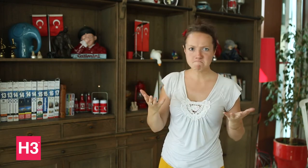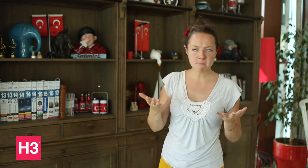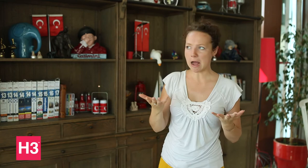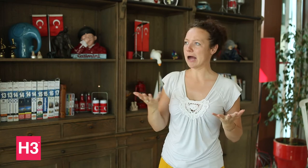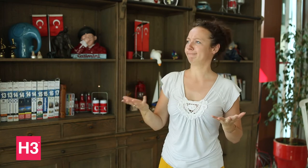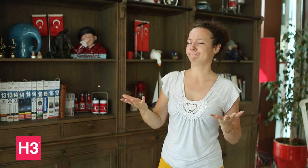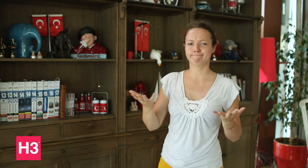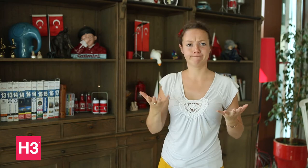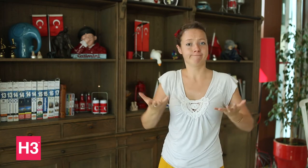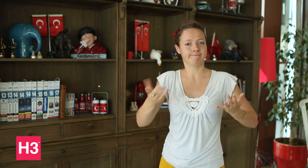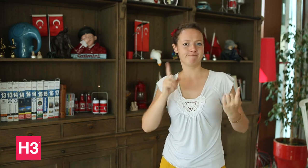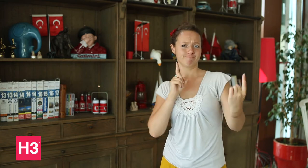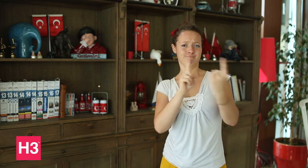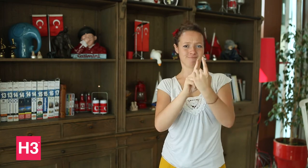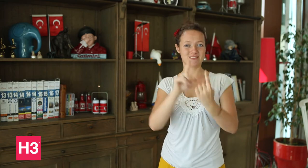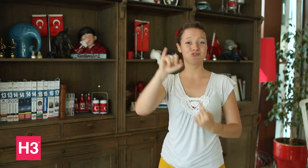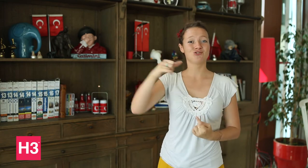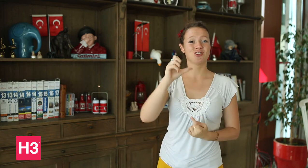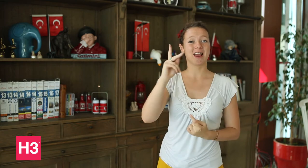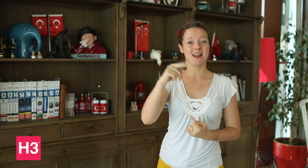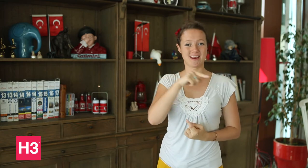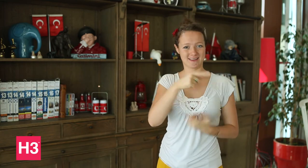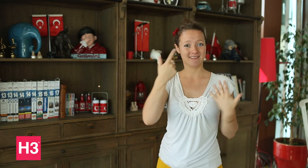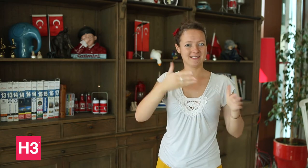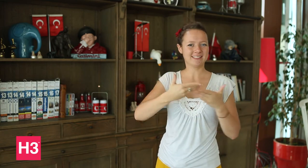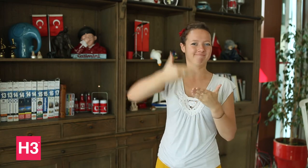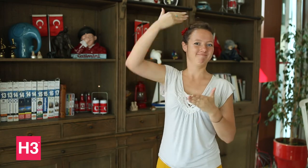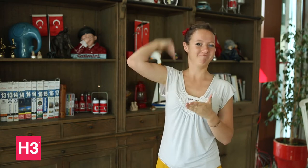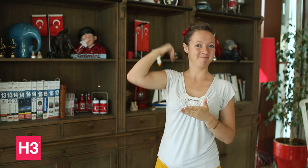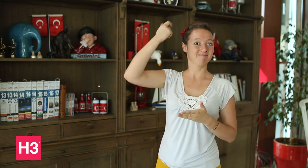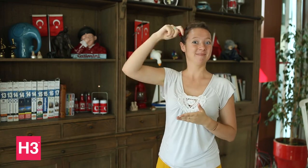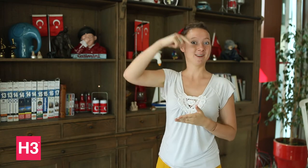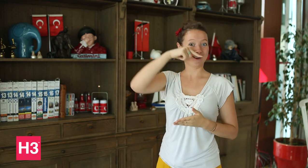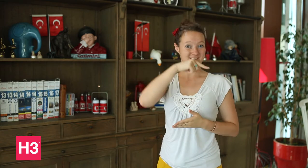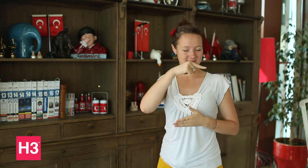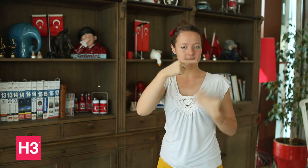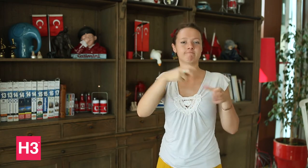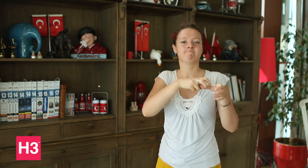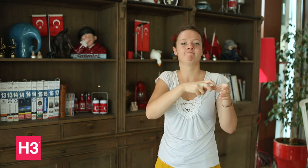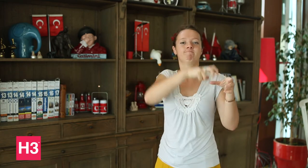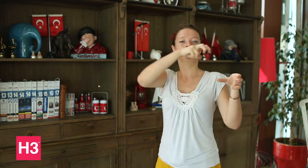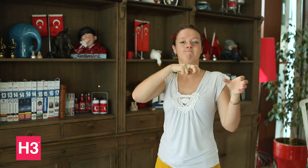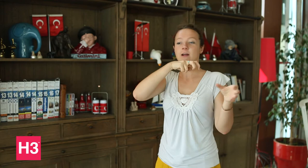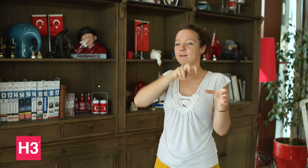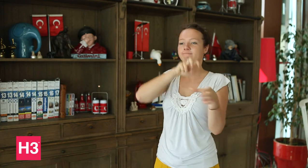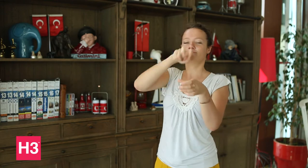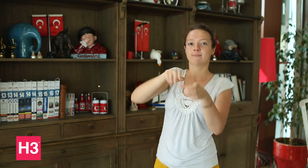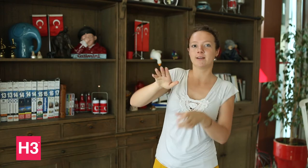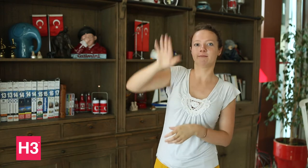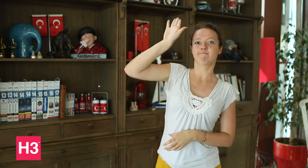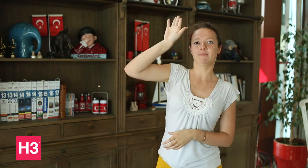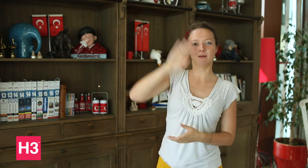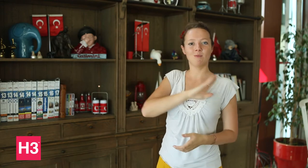we interviewed previous President of USADSF, Jack Lamerton, who resigned last year for personal